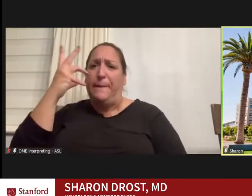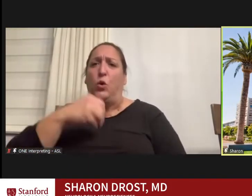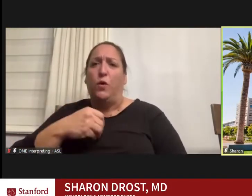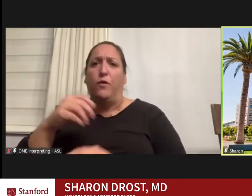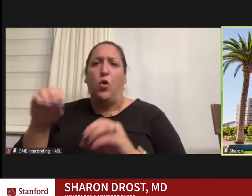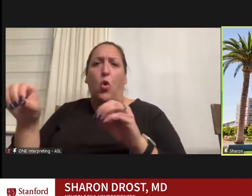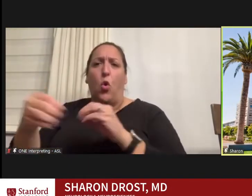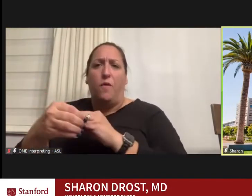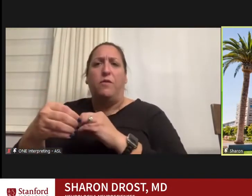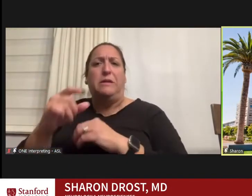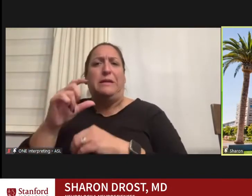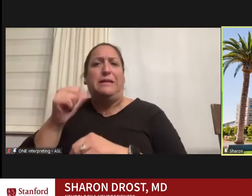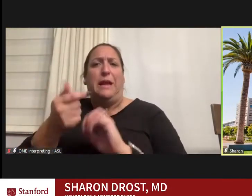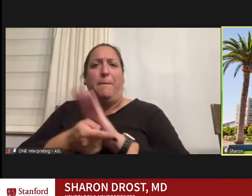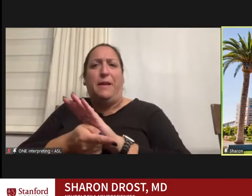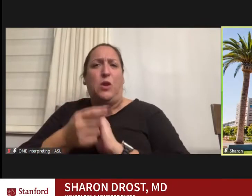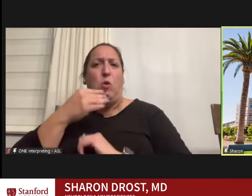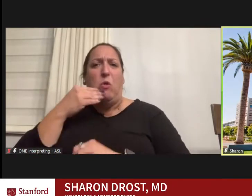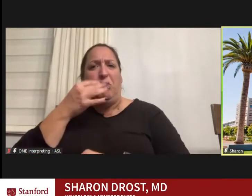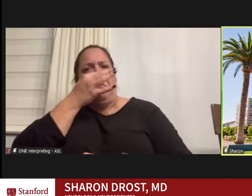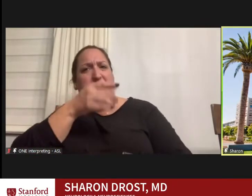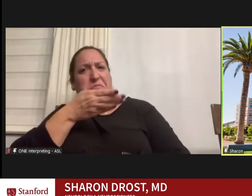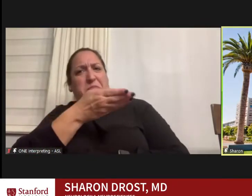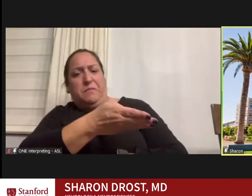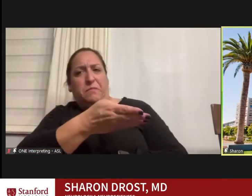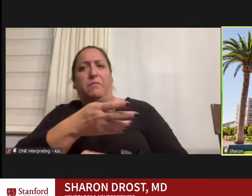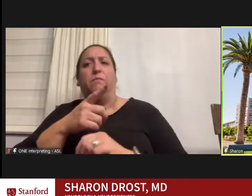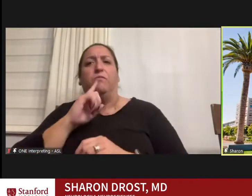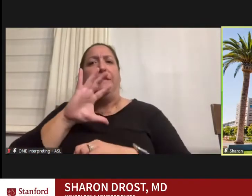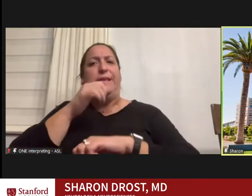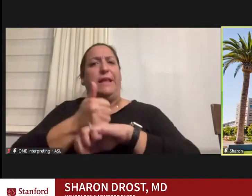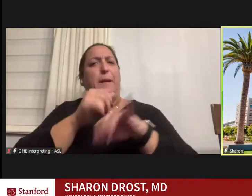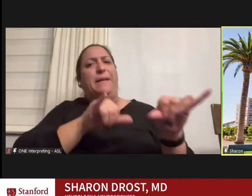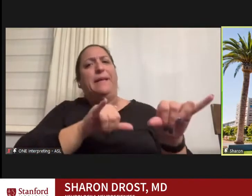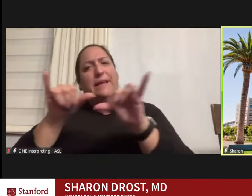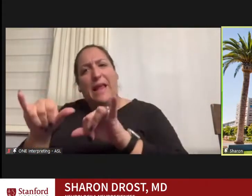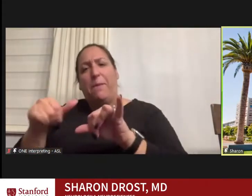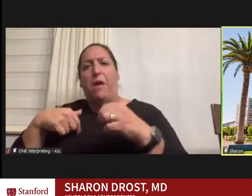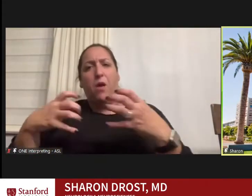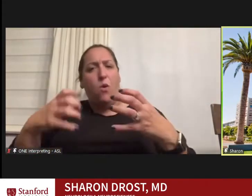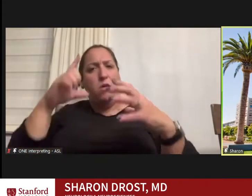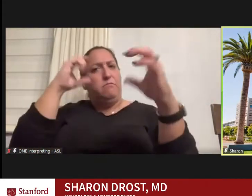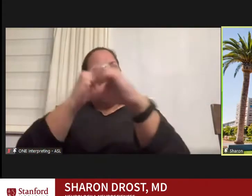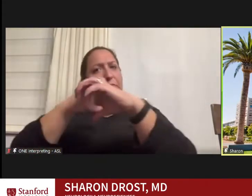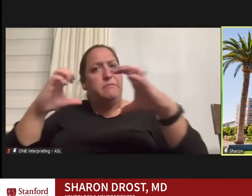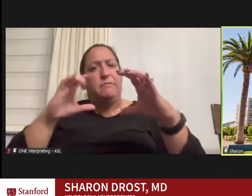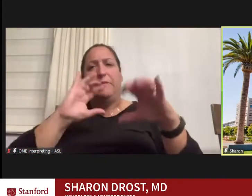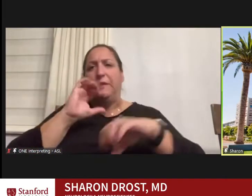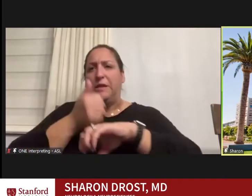minutes from my home, pretty much set up exactly how I wanted it. Everything was great, and right